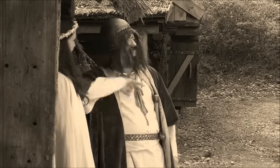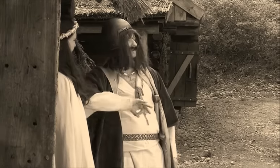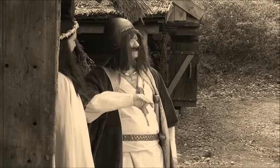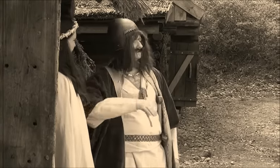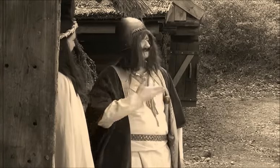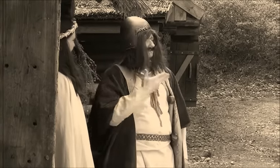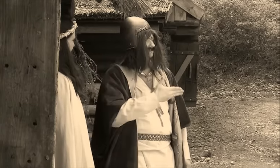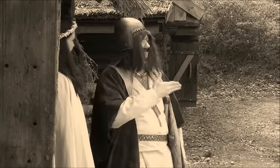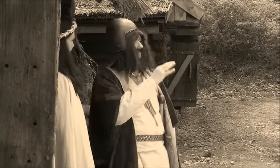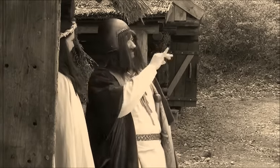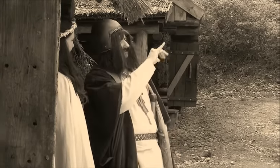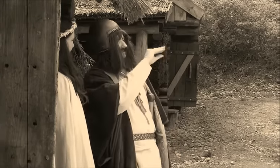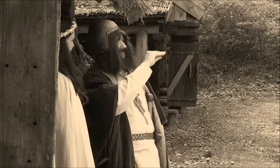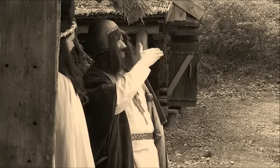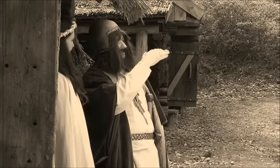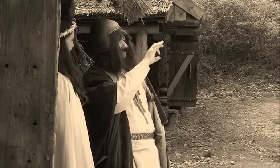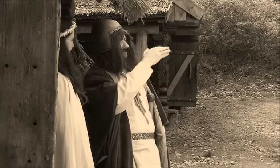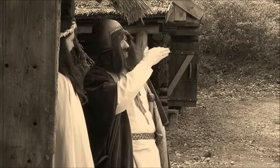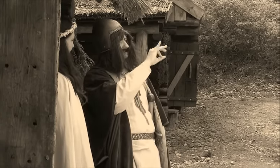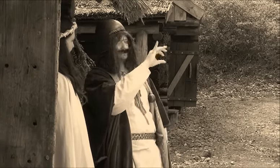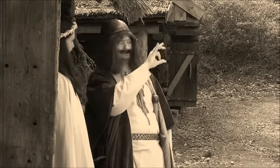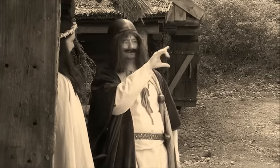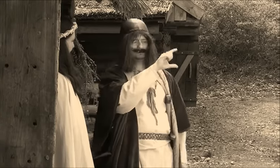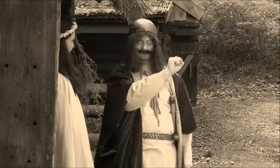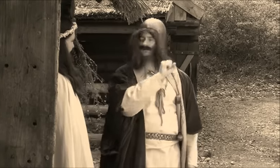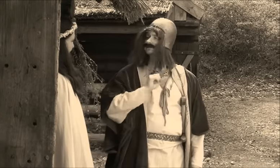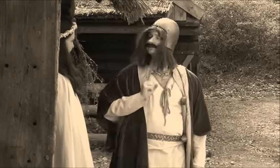son of Siemomysław,